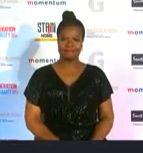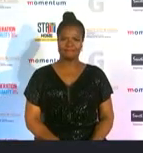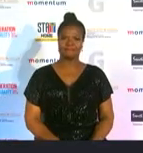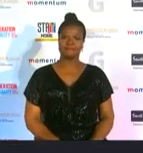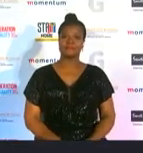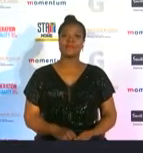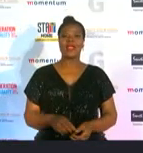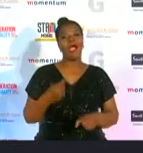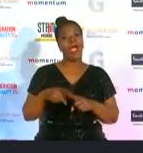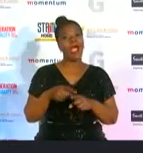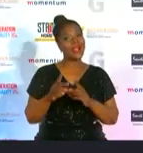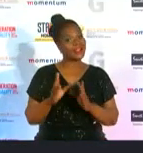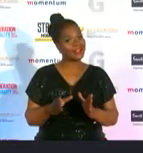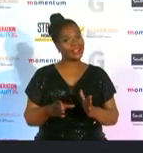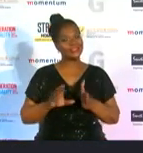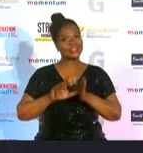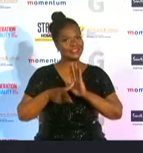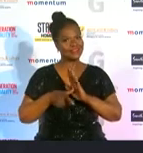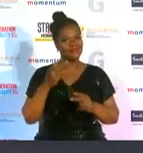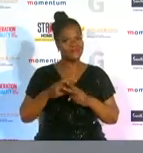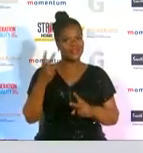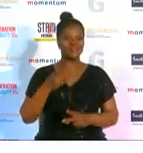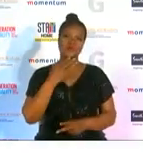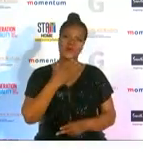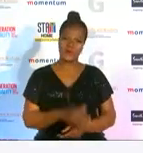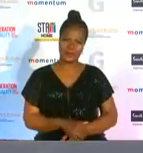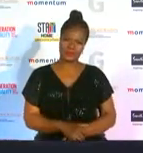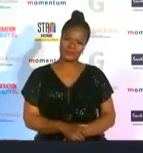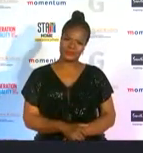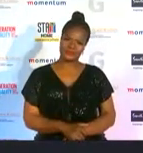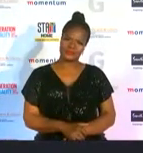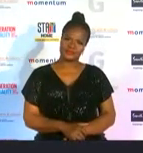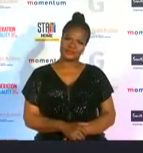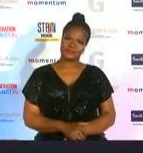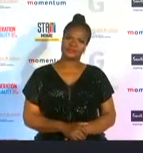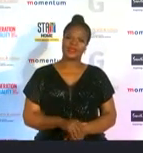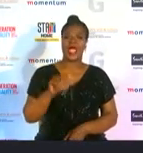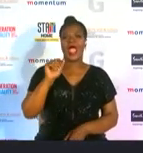disability the finalists are and renee bayers